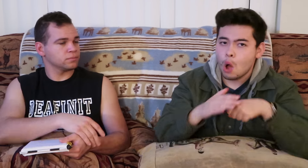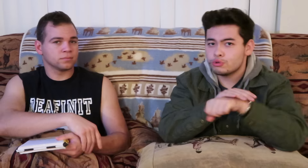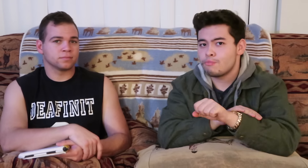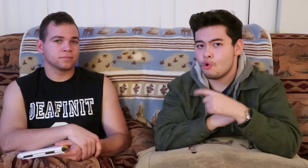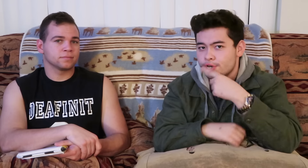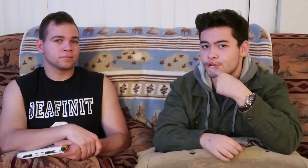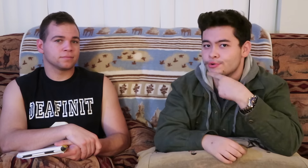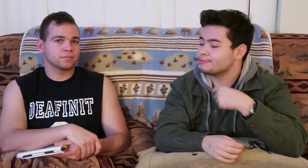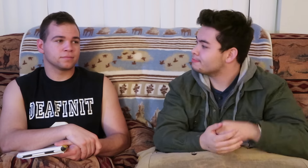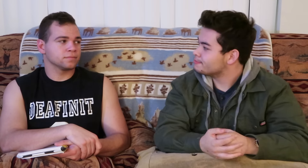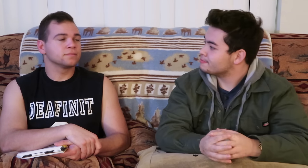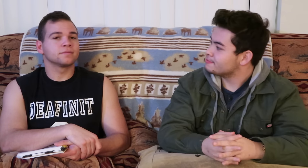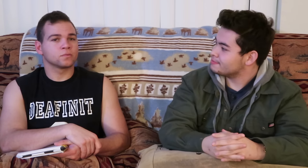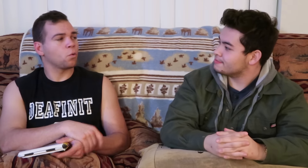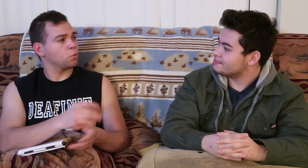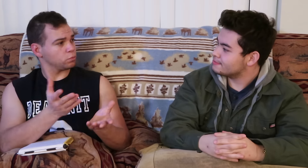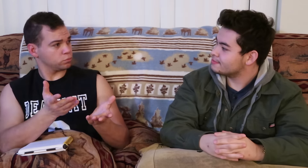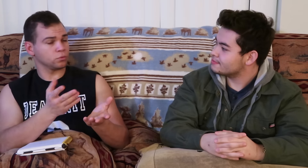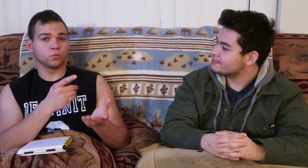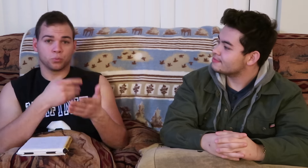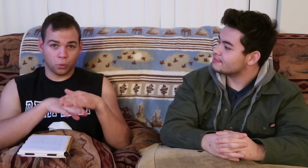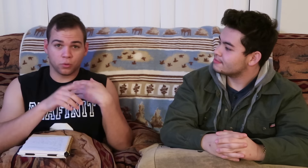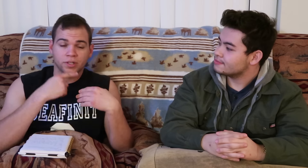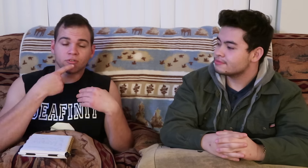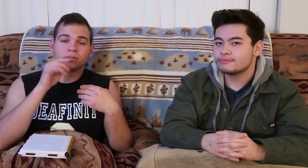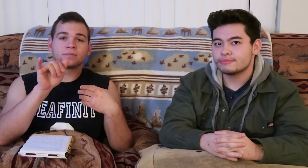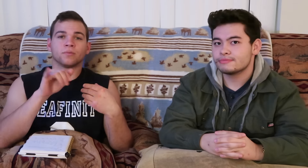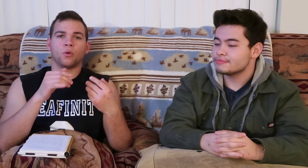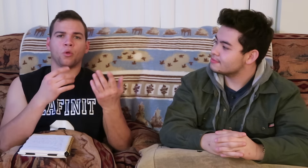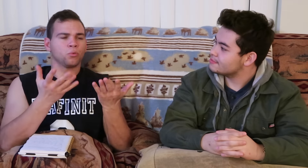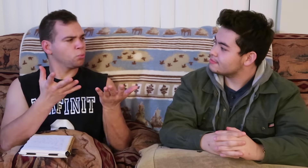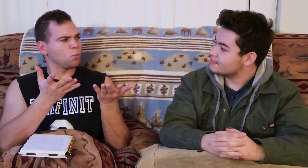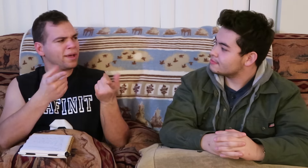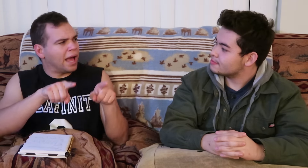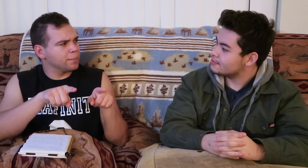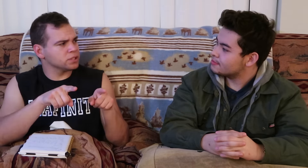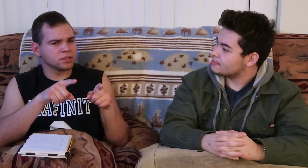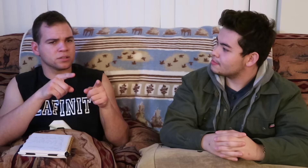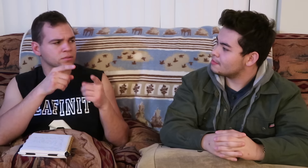I was born hearing oh born hearing? what happened?